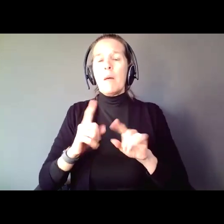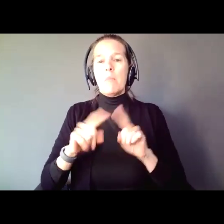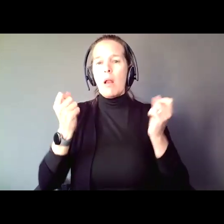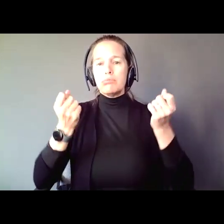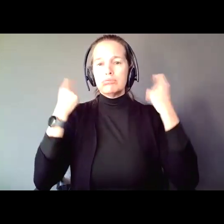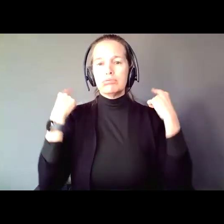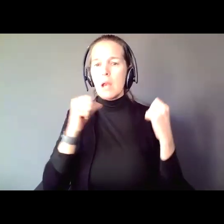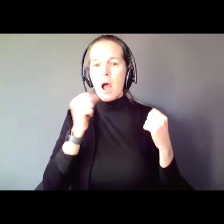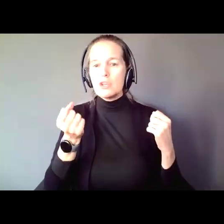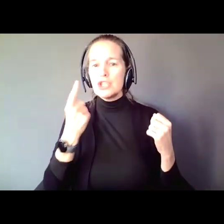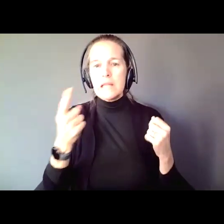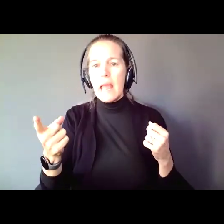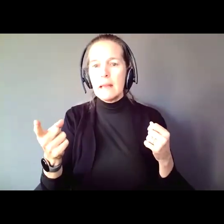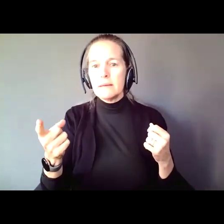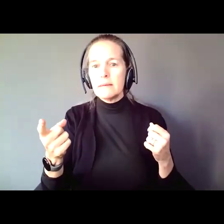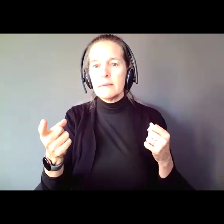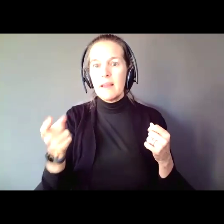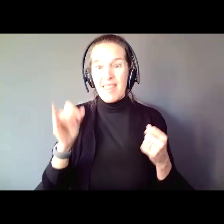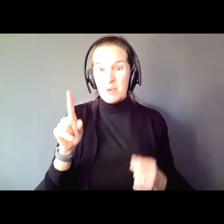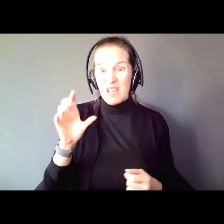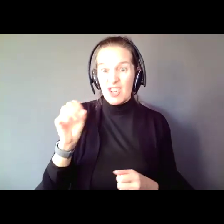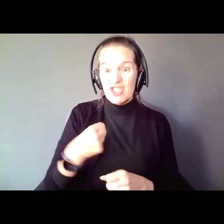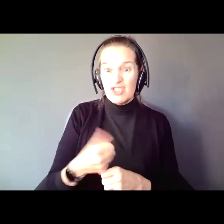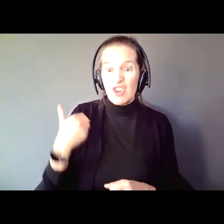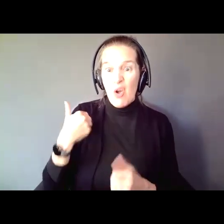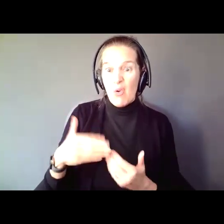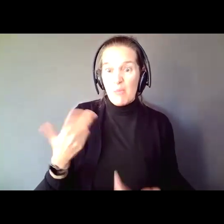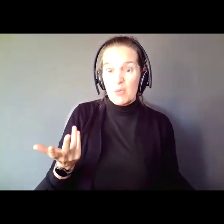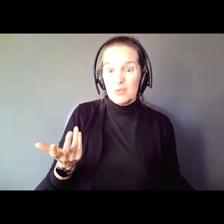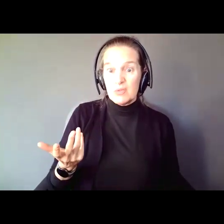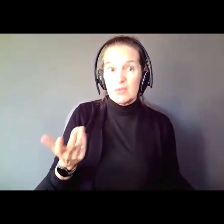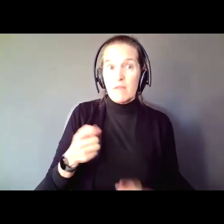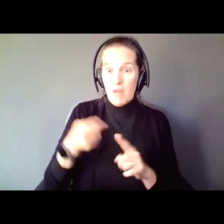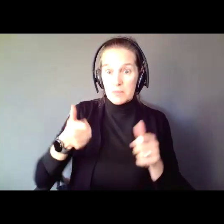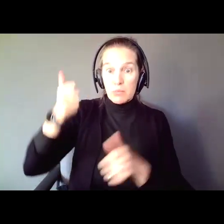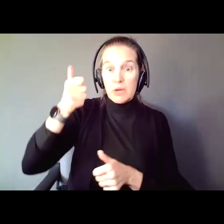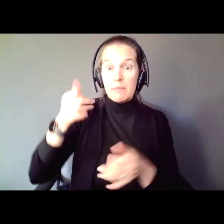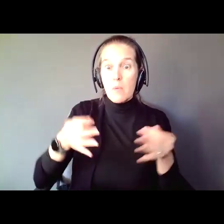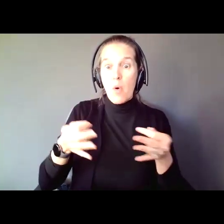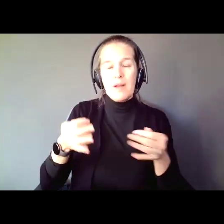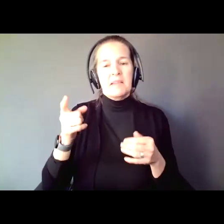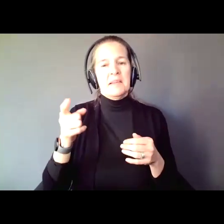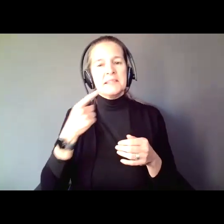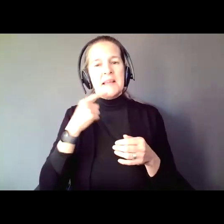there was almost 100 years ago. And that was the Supreme Court. They didn't know women could have zeal. They were nine